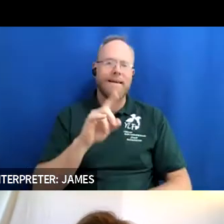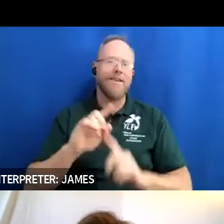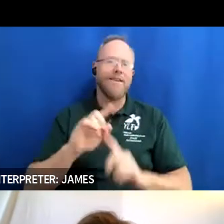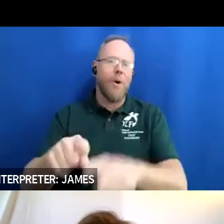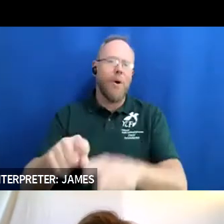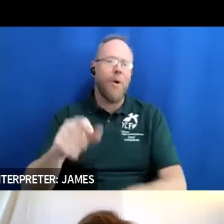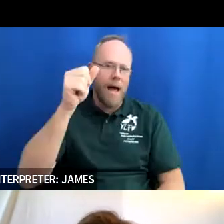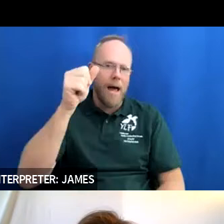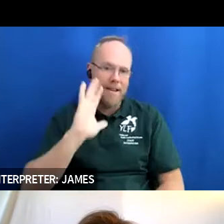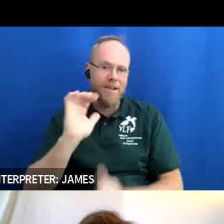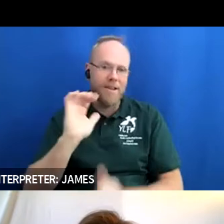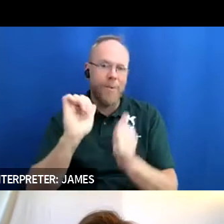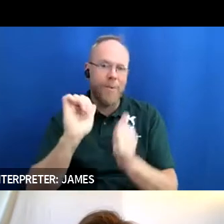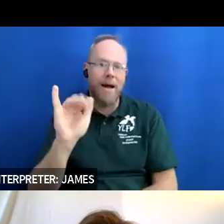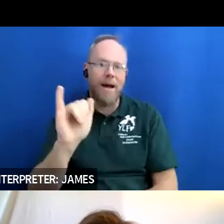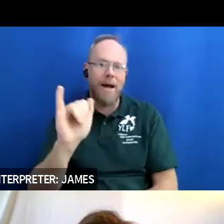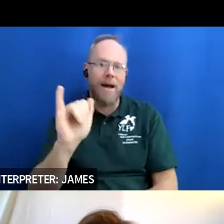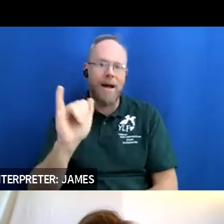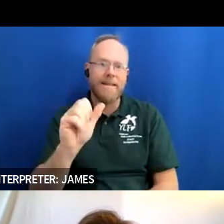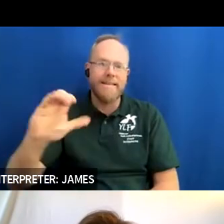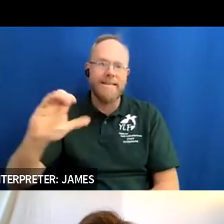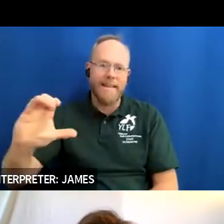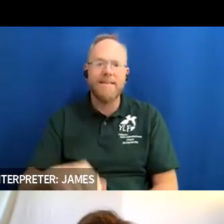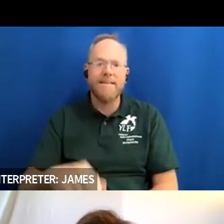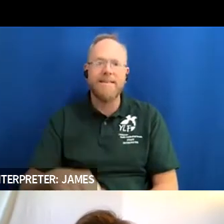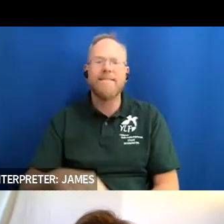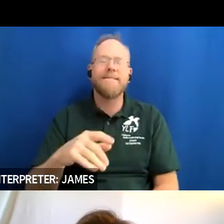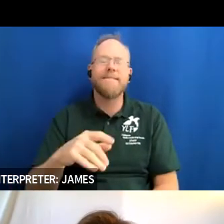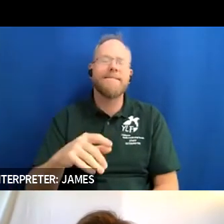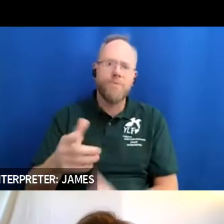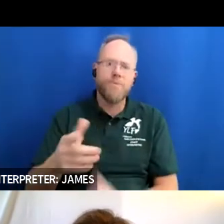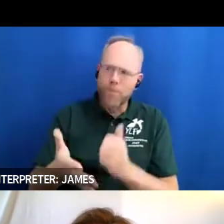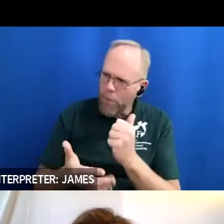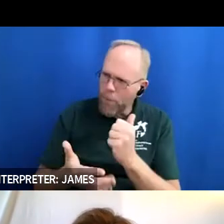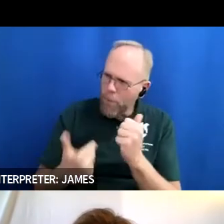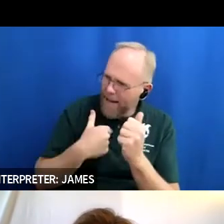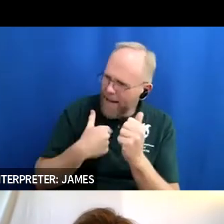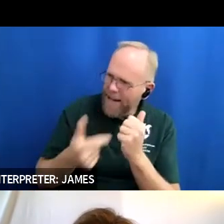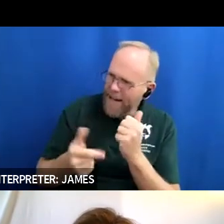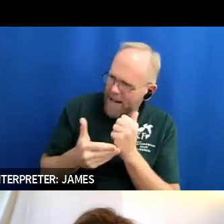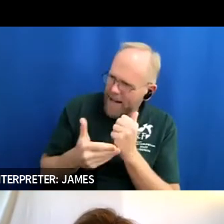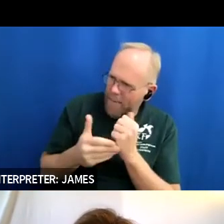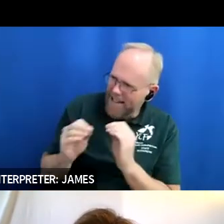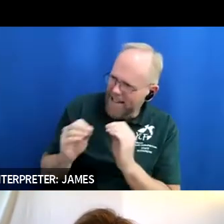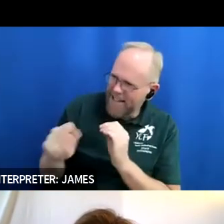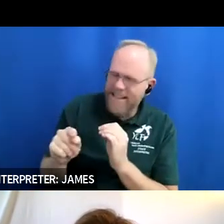to also help um put on or teach them how to put on a ylf so um it's really amazing and